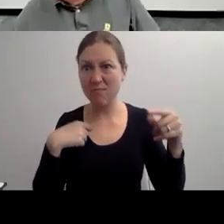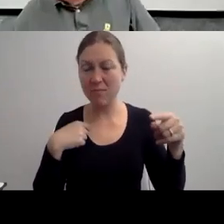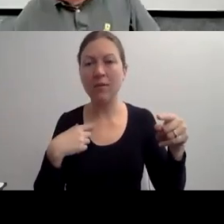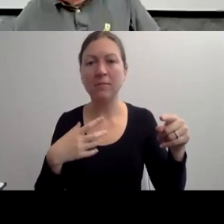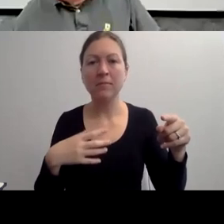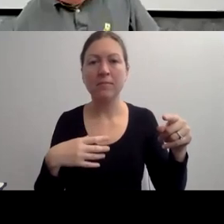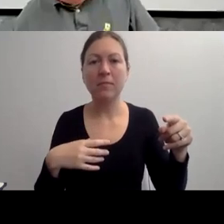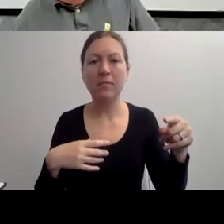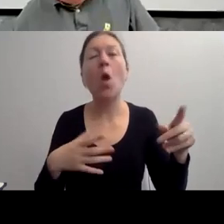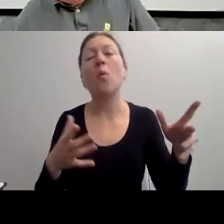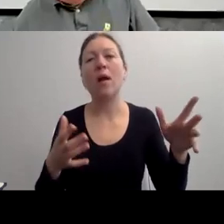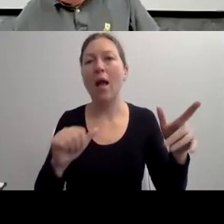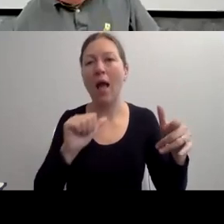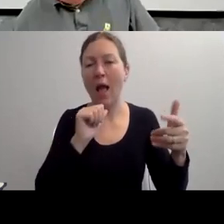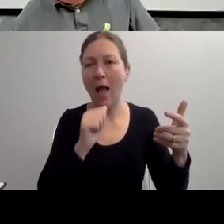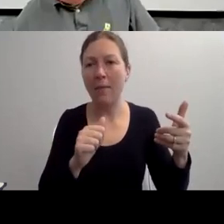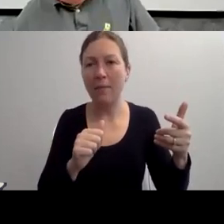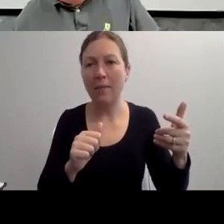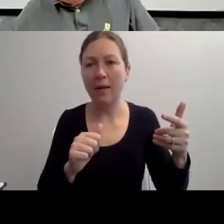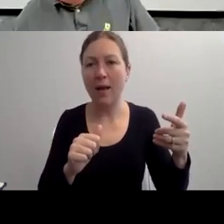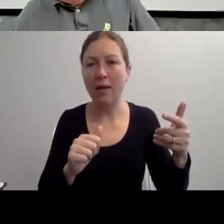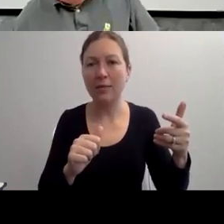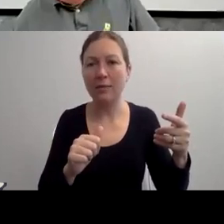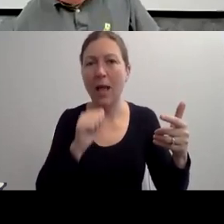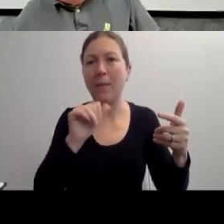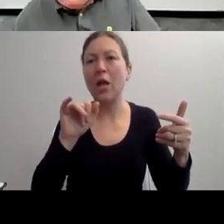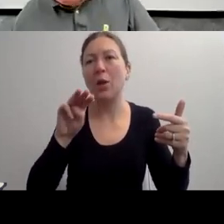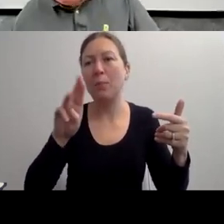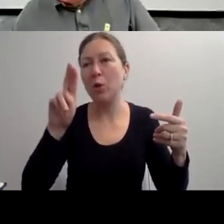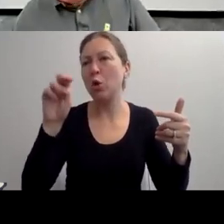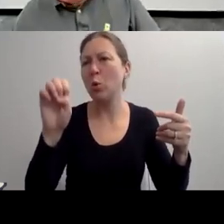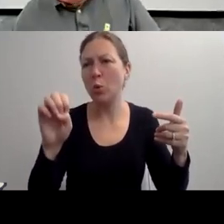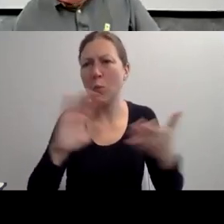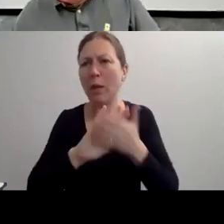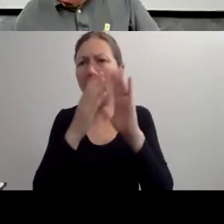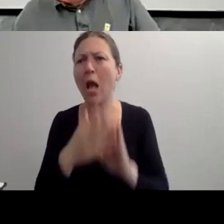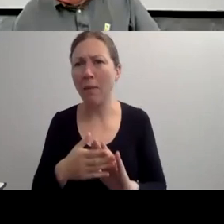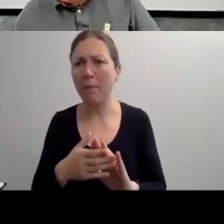HOOK OR SOMEBODY MISSING AN EYE.